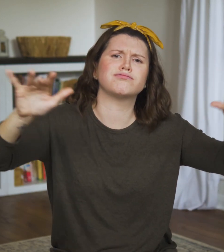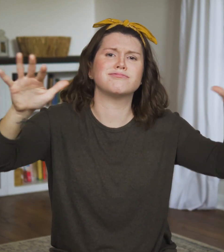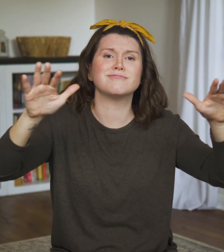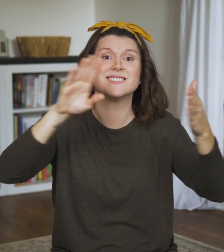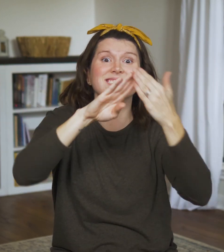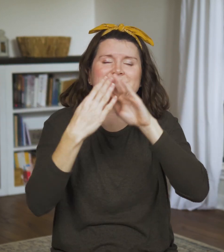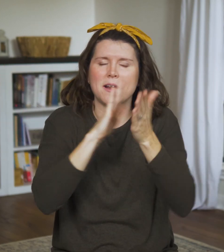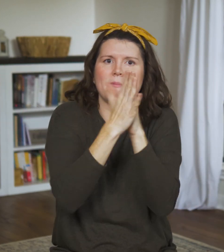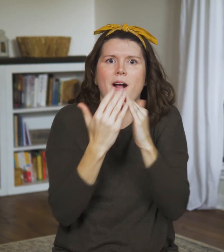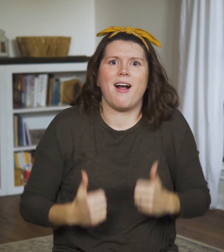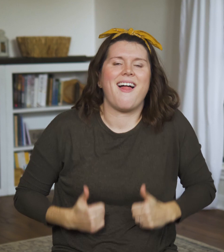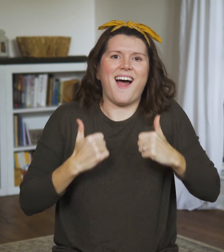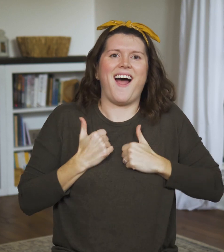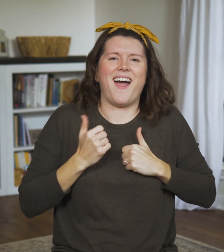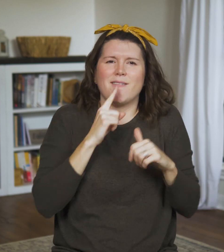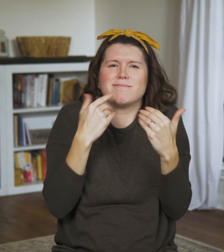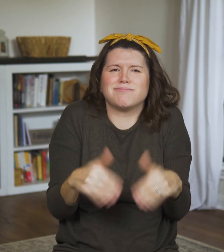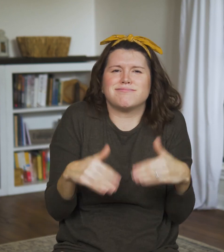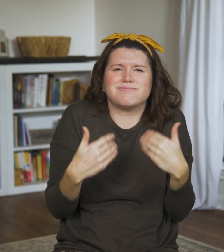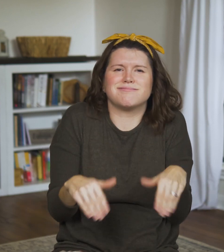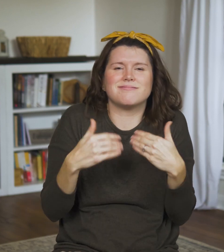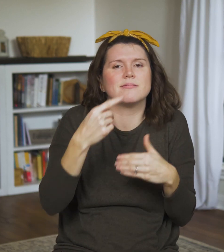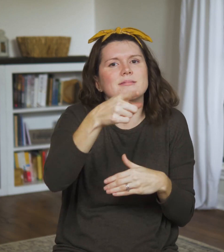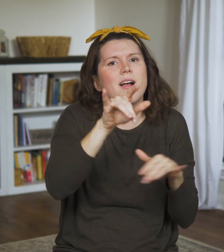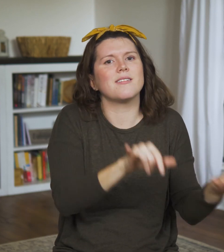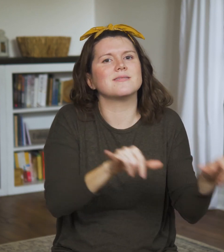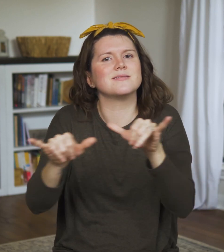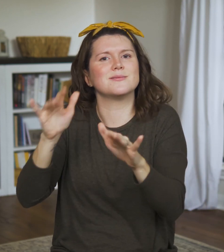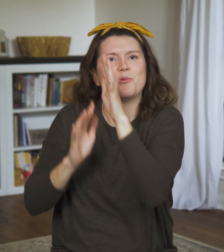you’ll see people rushing around trying to get things